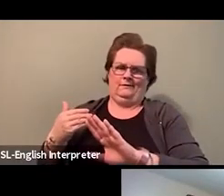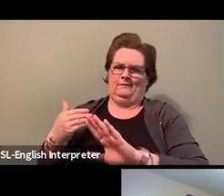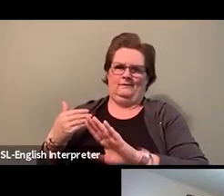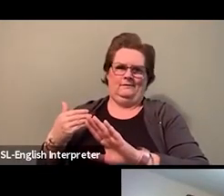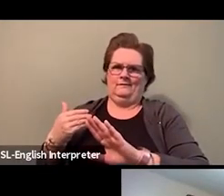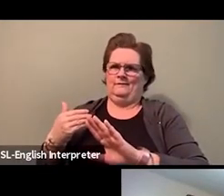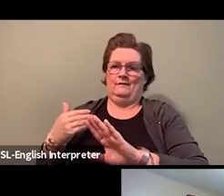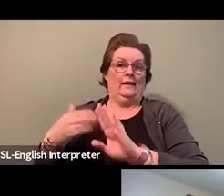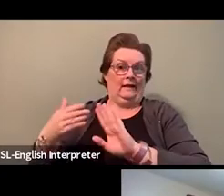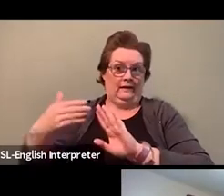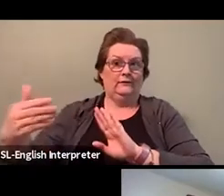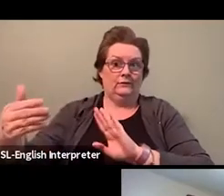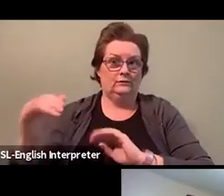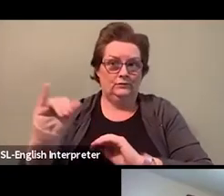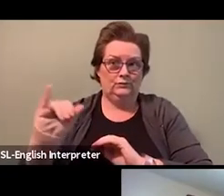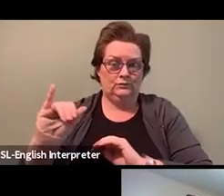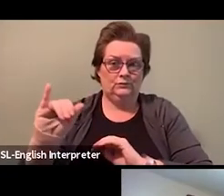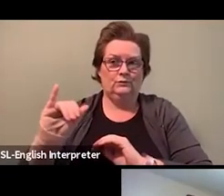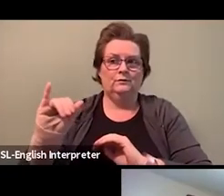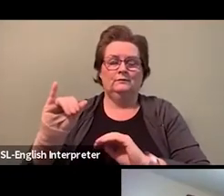So again, this has been a journey for us.